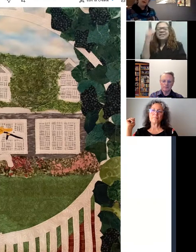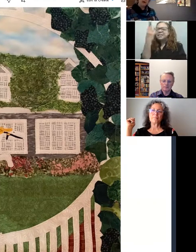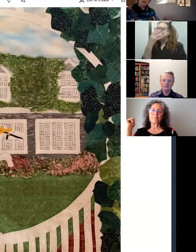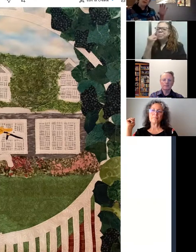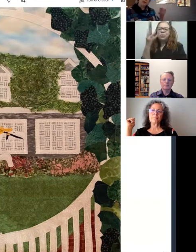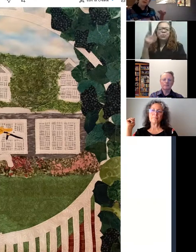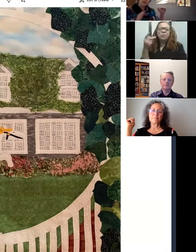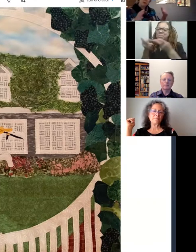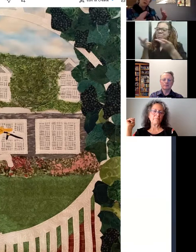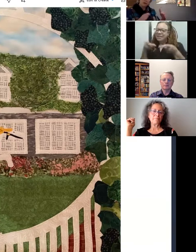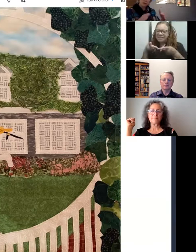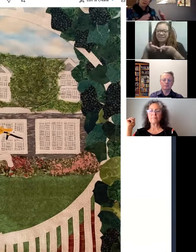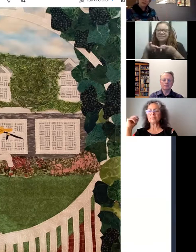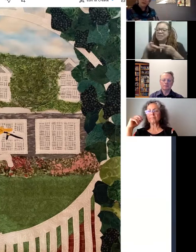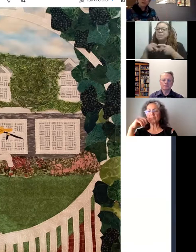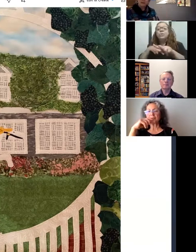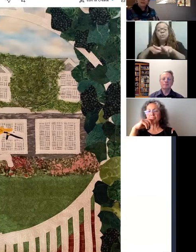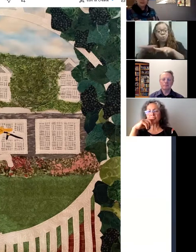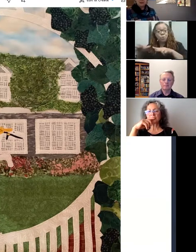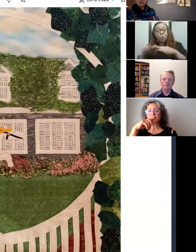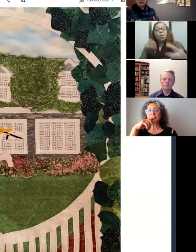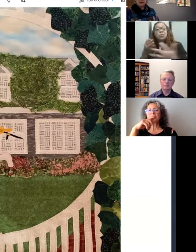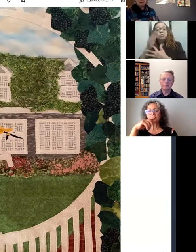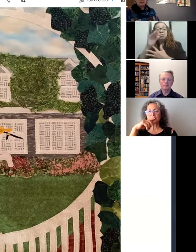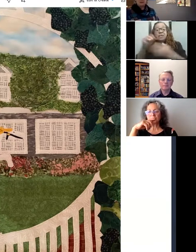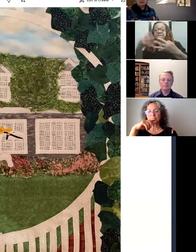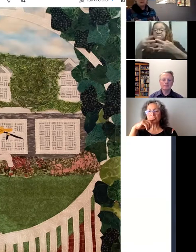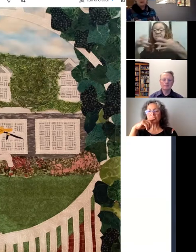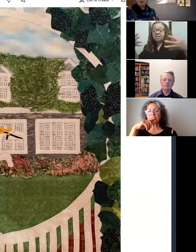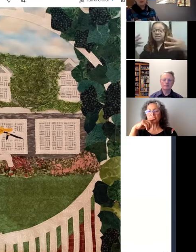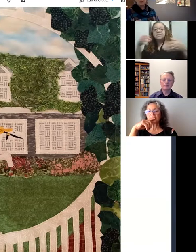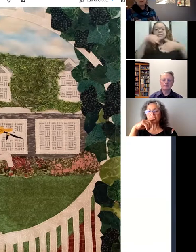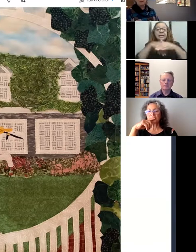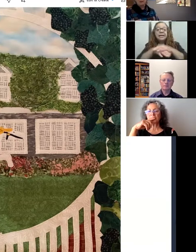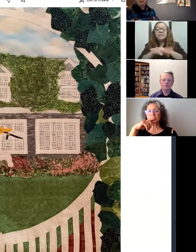have-- you actually walk through that fence, uh, into their yard. Um, the